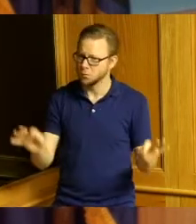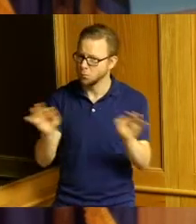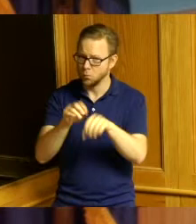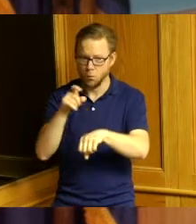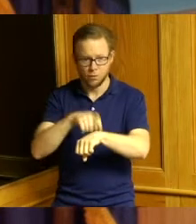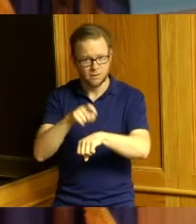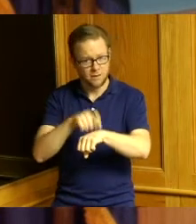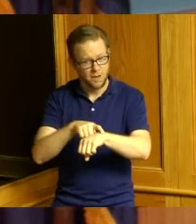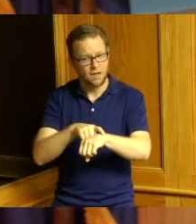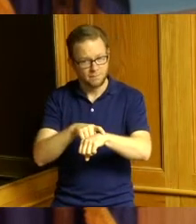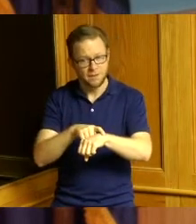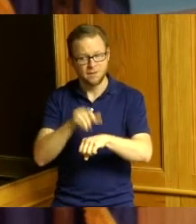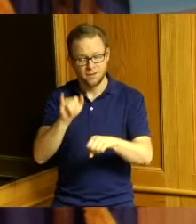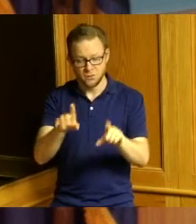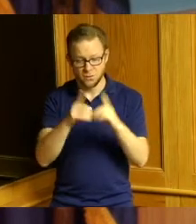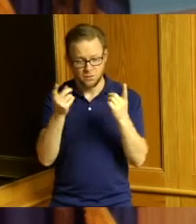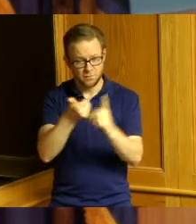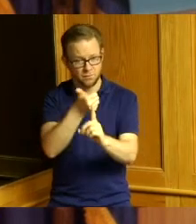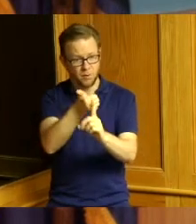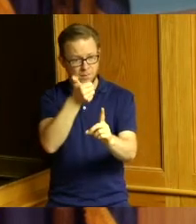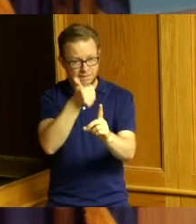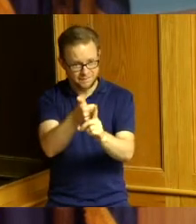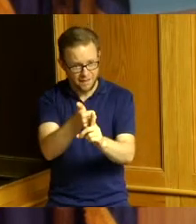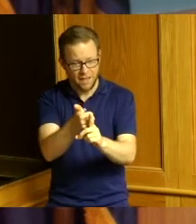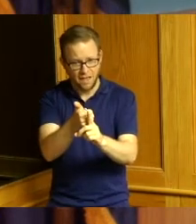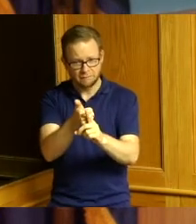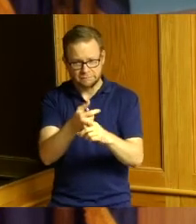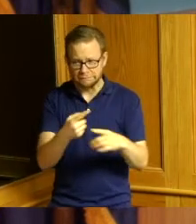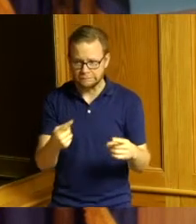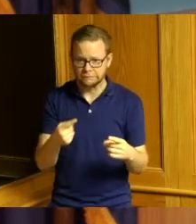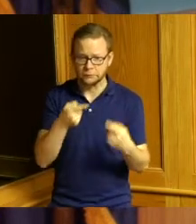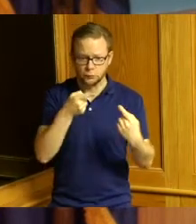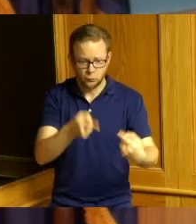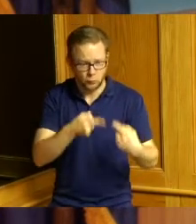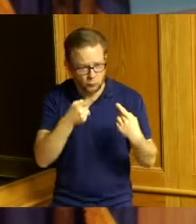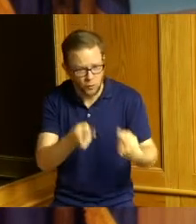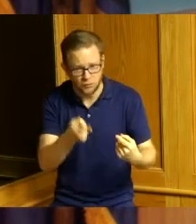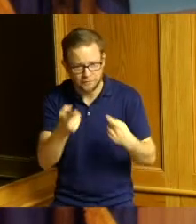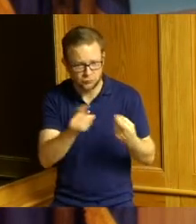that department in terms of delivering services maybe a little differently than we have had to